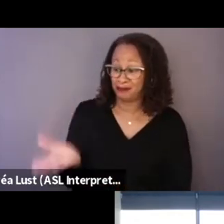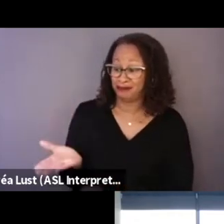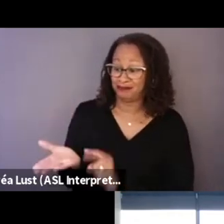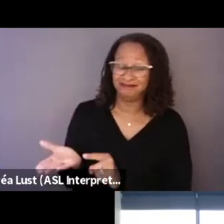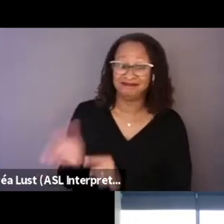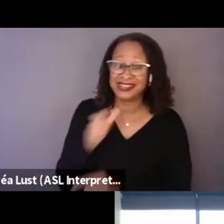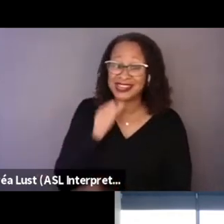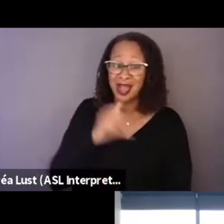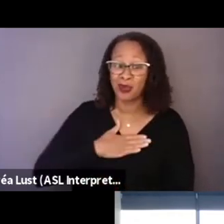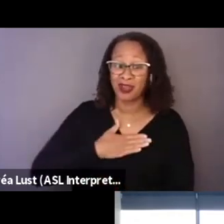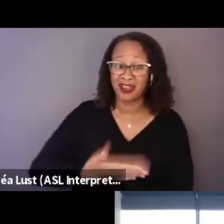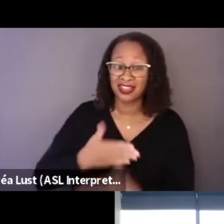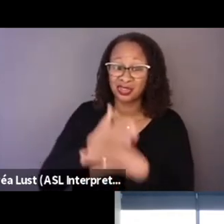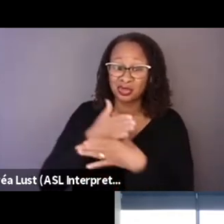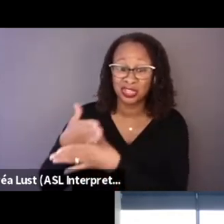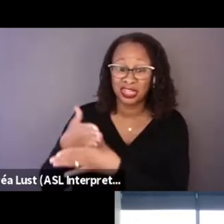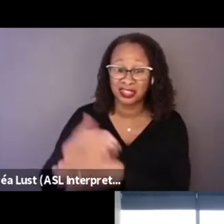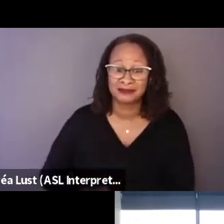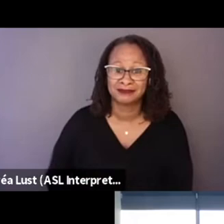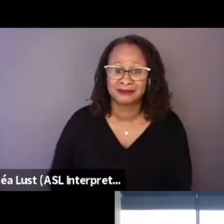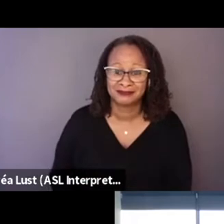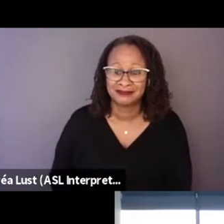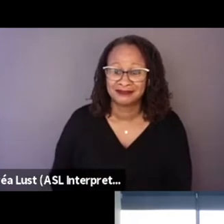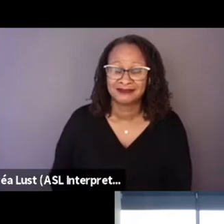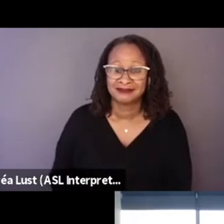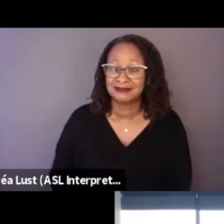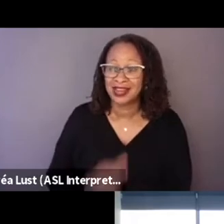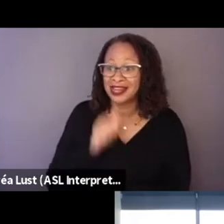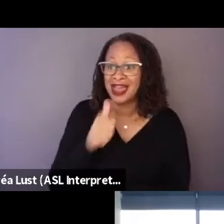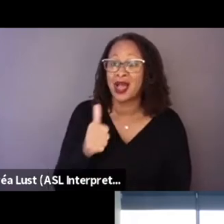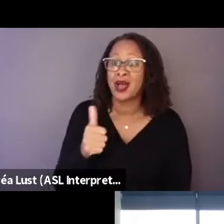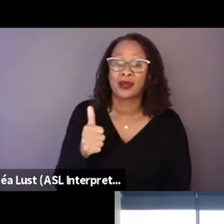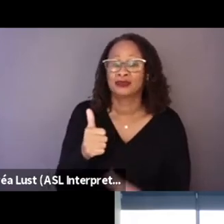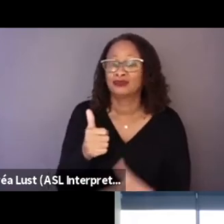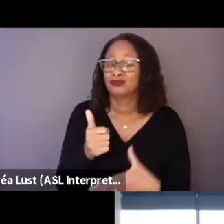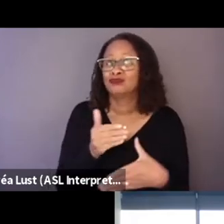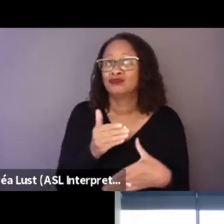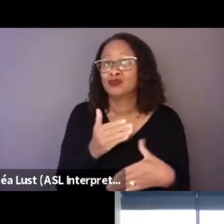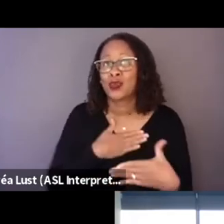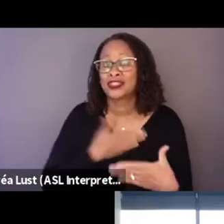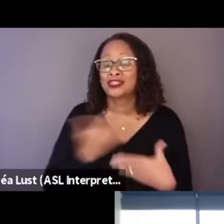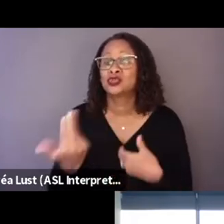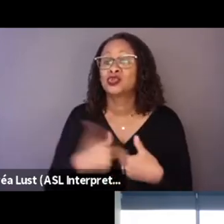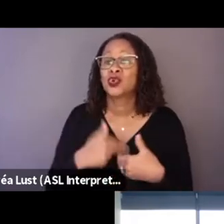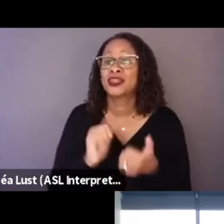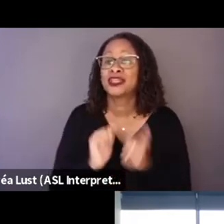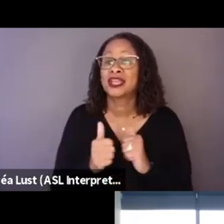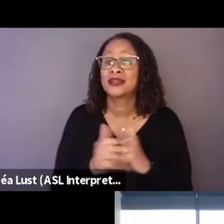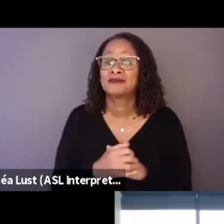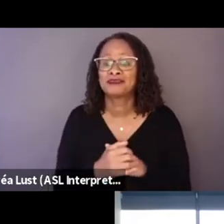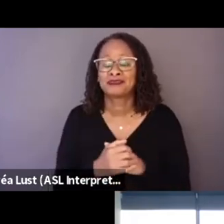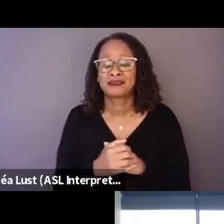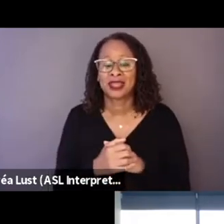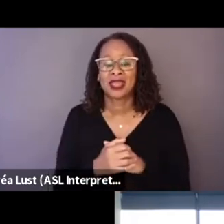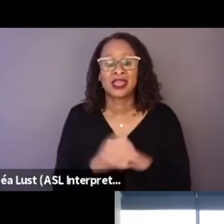isn't playing the same game that you are, or at least this kind of documentary. Maybe you can do something political,